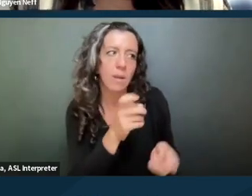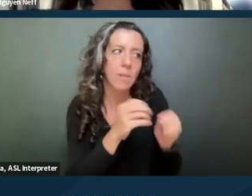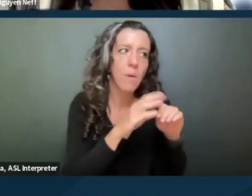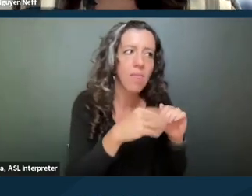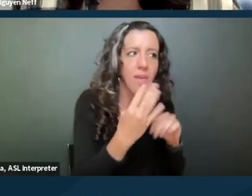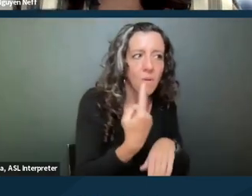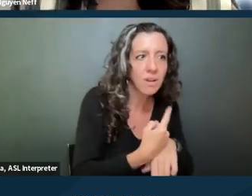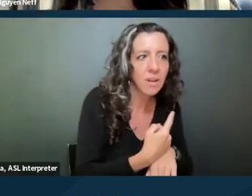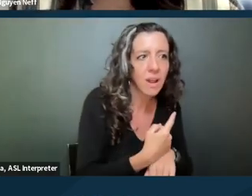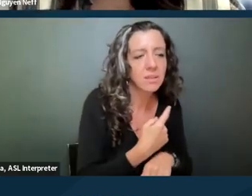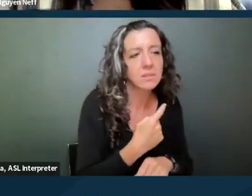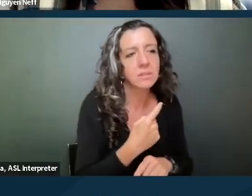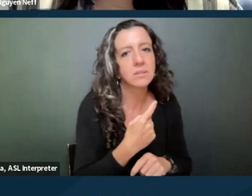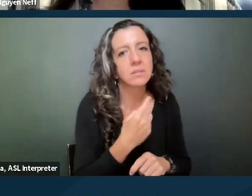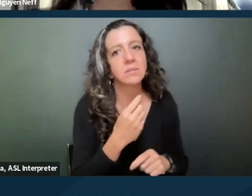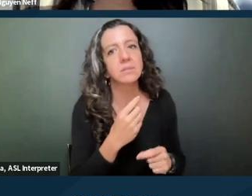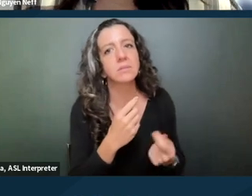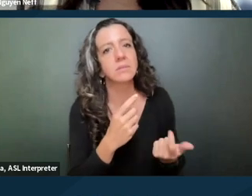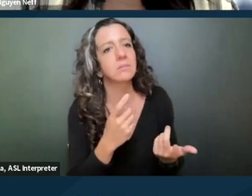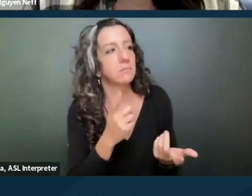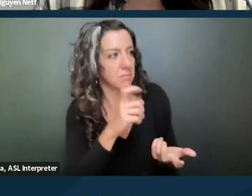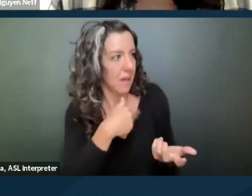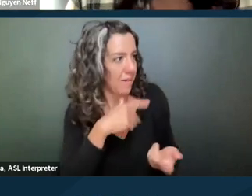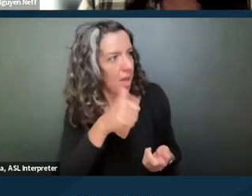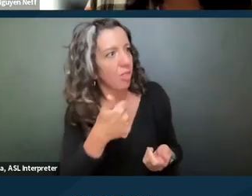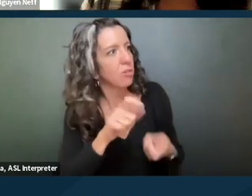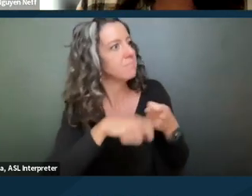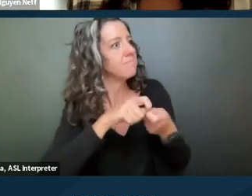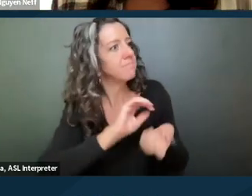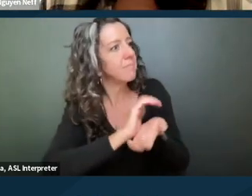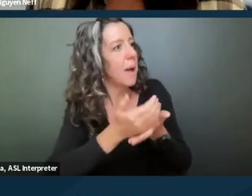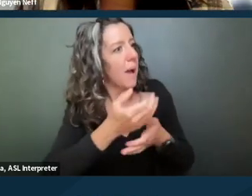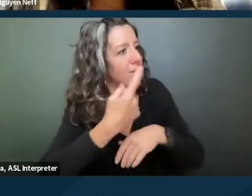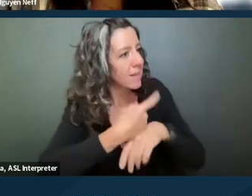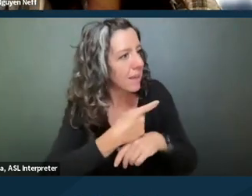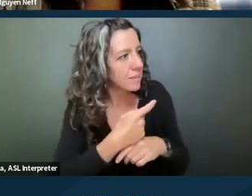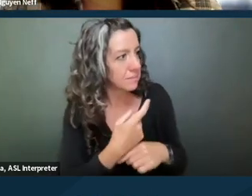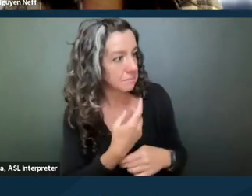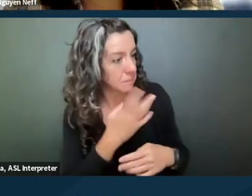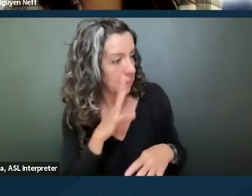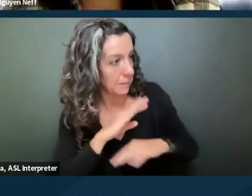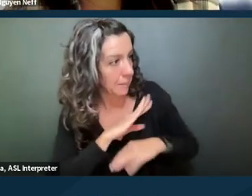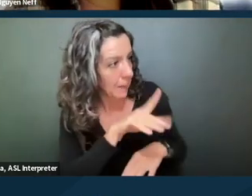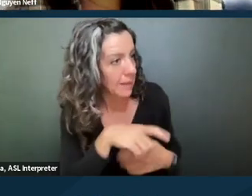Is a different amount of days also reasonable and go through this process and really have a discussion with the tenant.